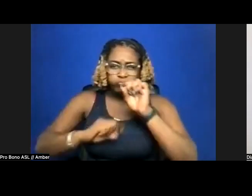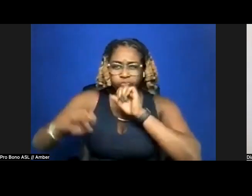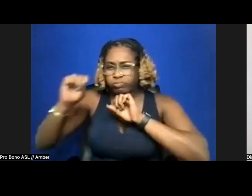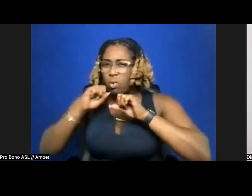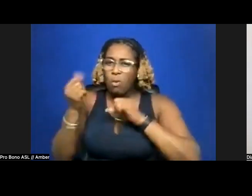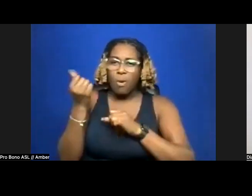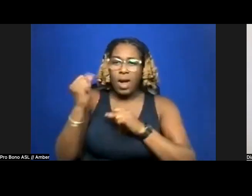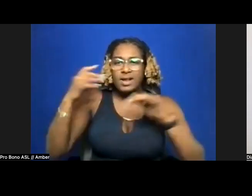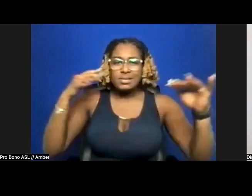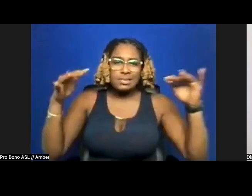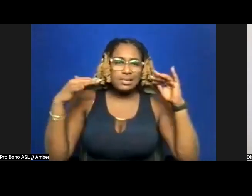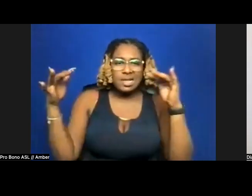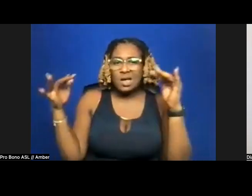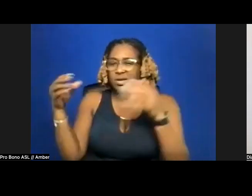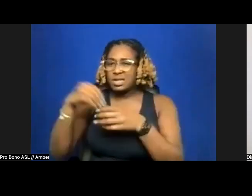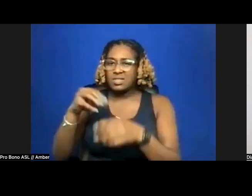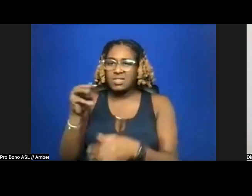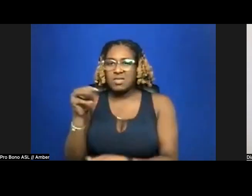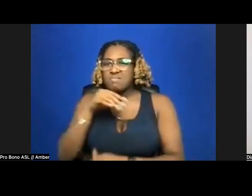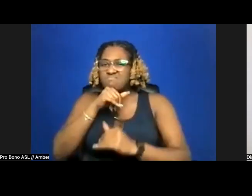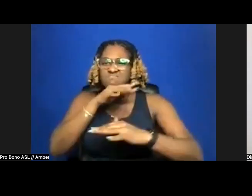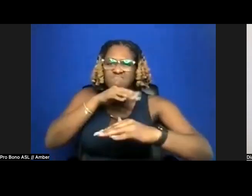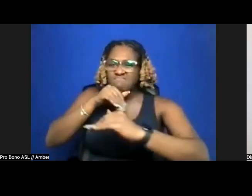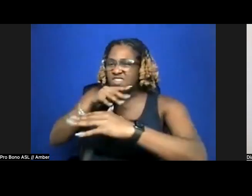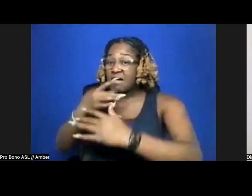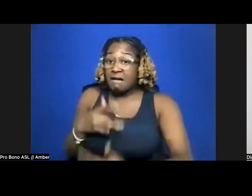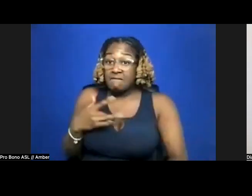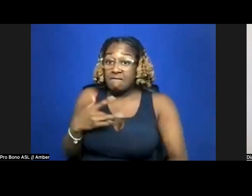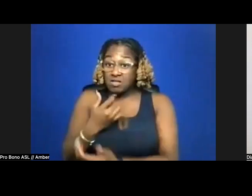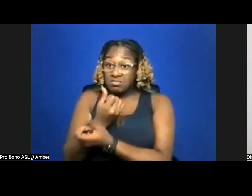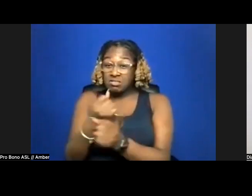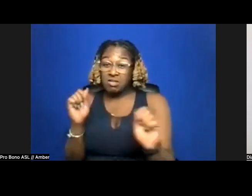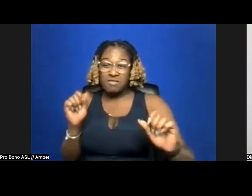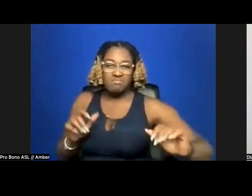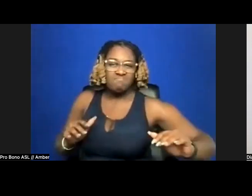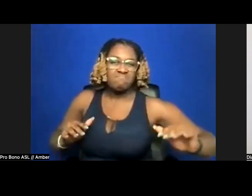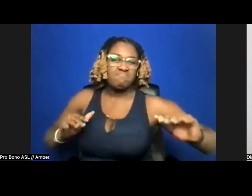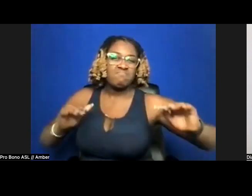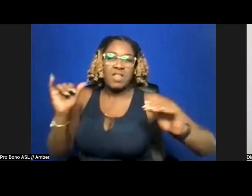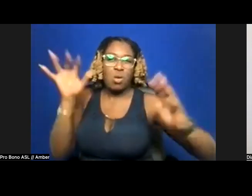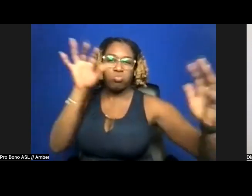in the mud, & i felt safest rising like smoke through drawn rooms—